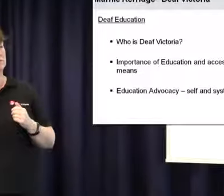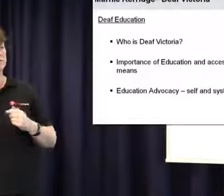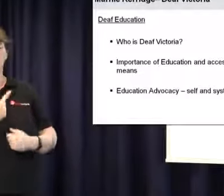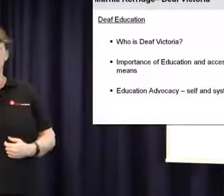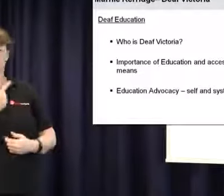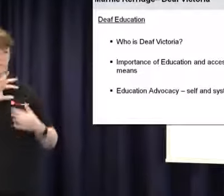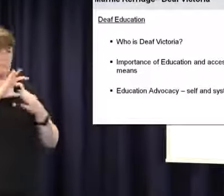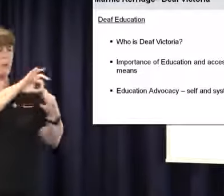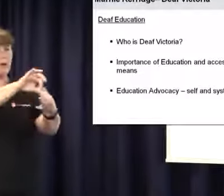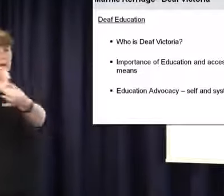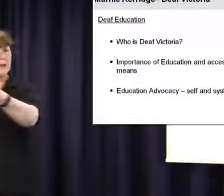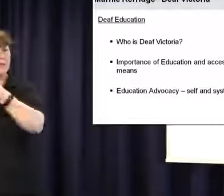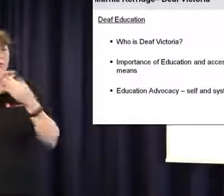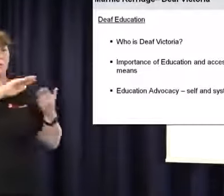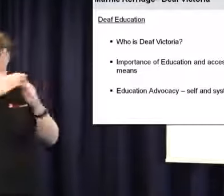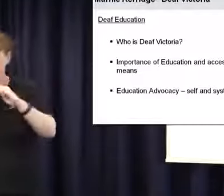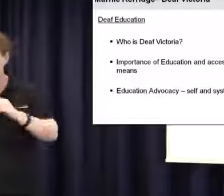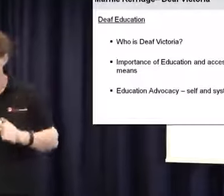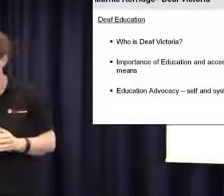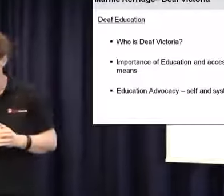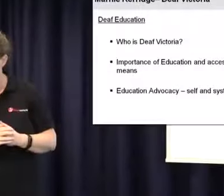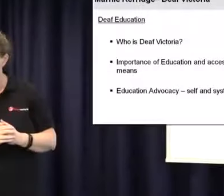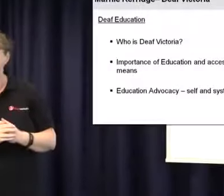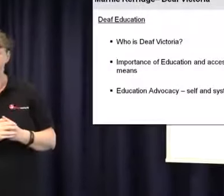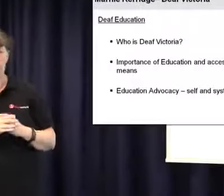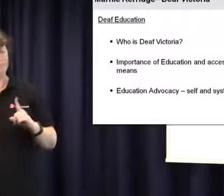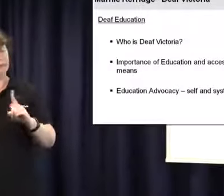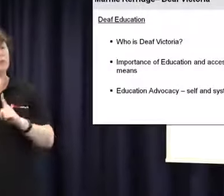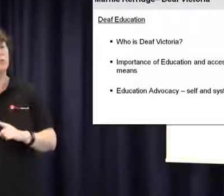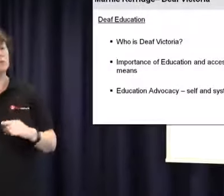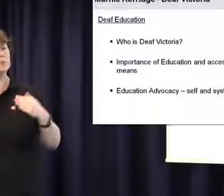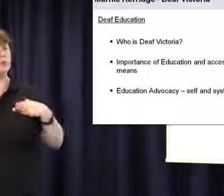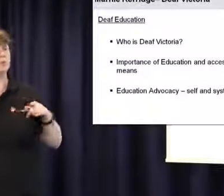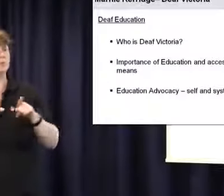skill development, giving them a sense of belonging and selfesteem, connection to the